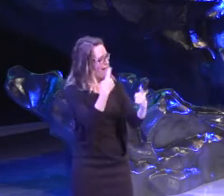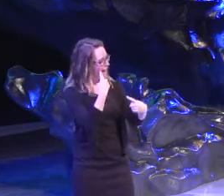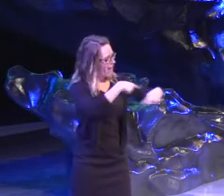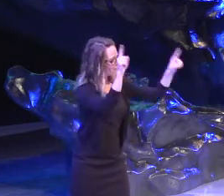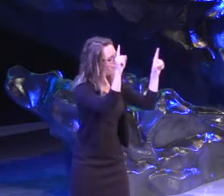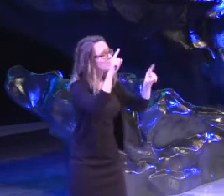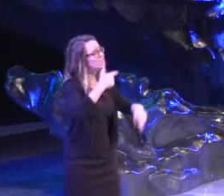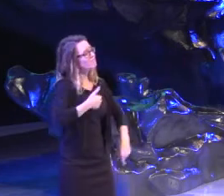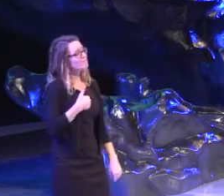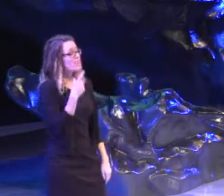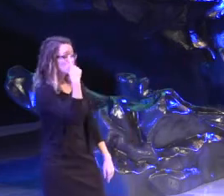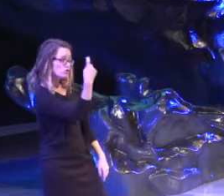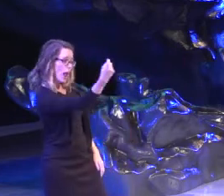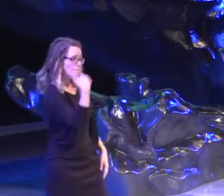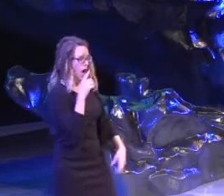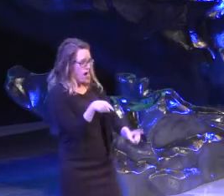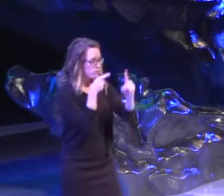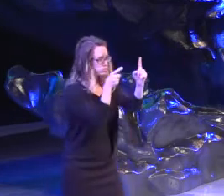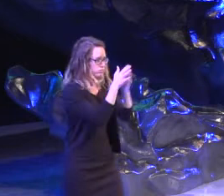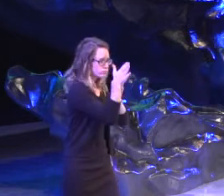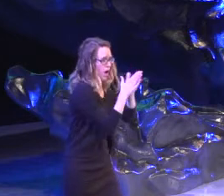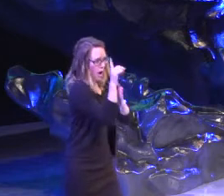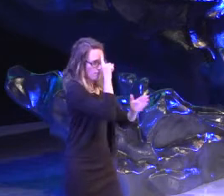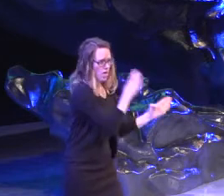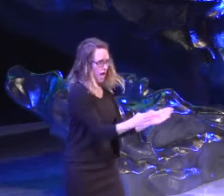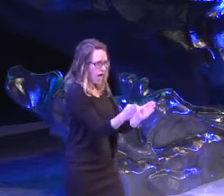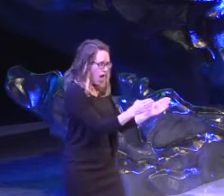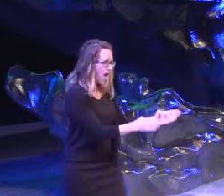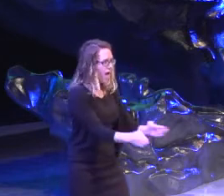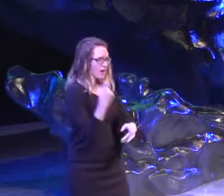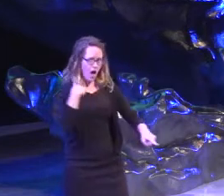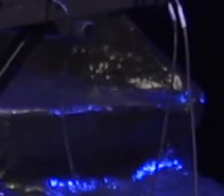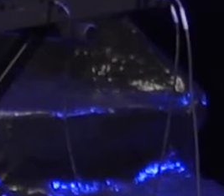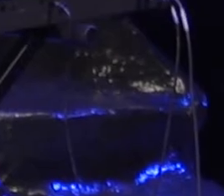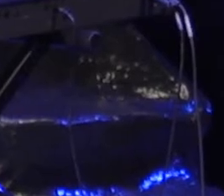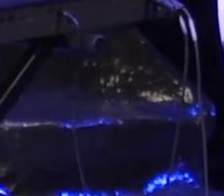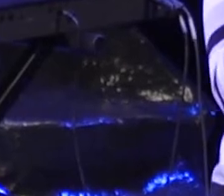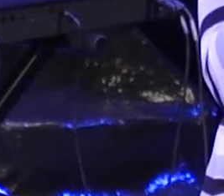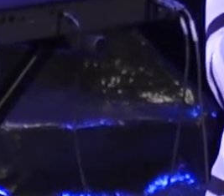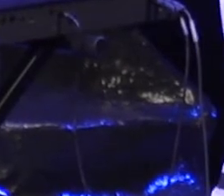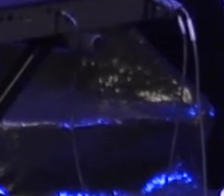I'm reachin', dreamin, pushin', schemin' Wantin' somethin' to believe in